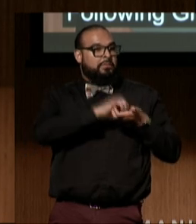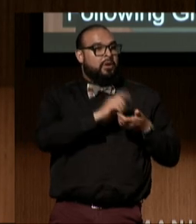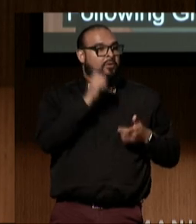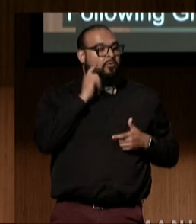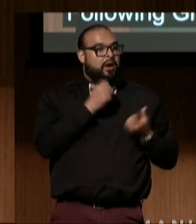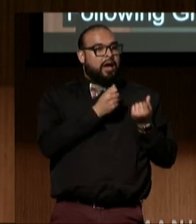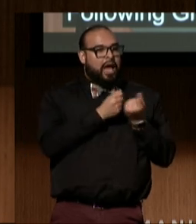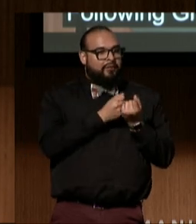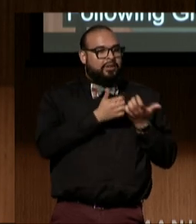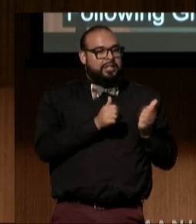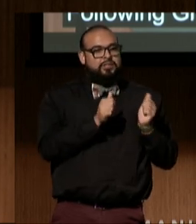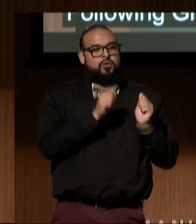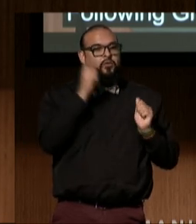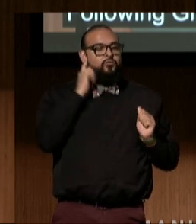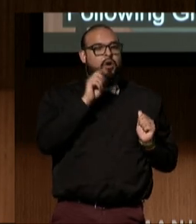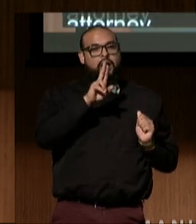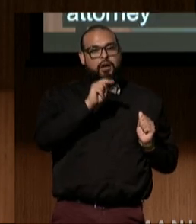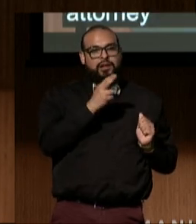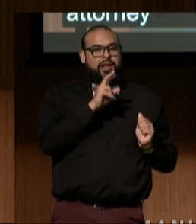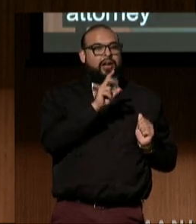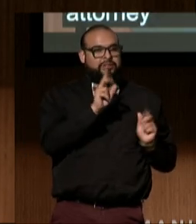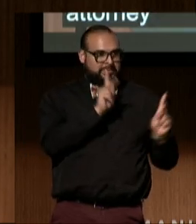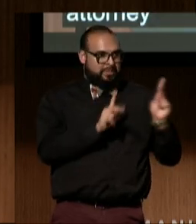across the country to enforce disability rights laws.